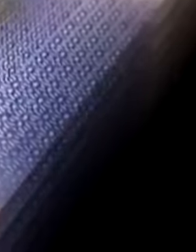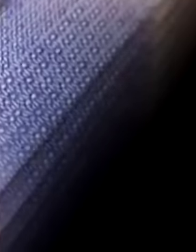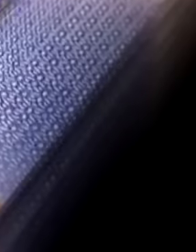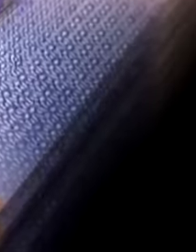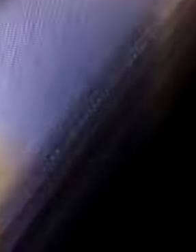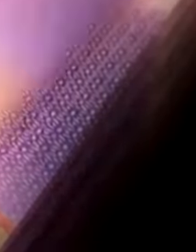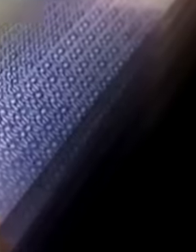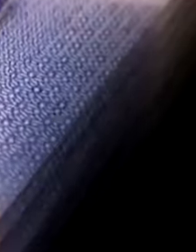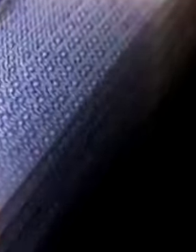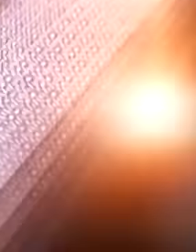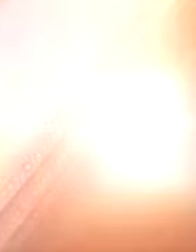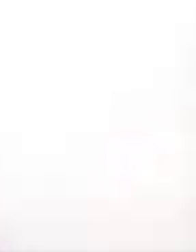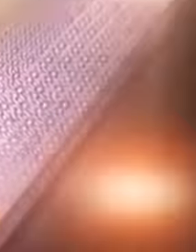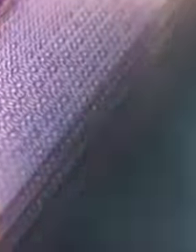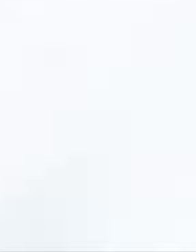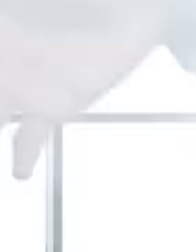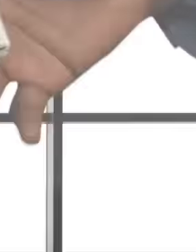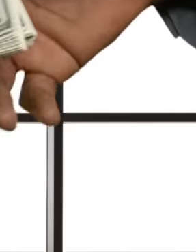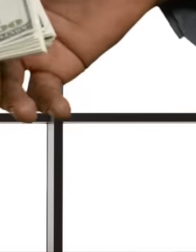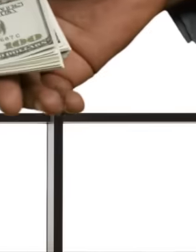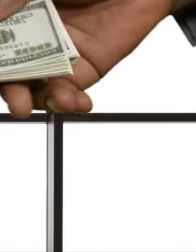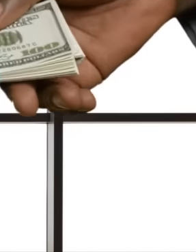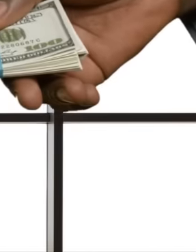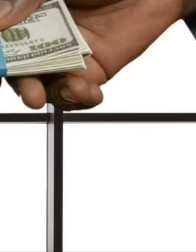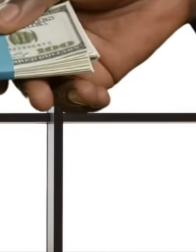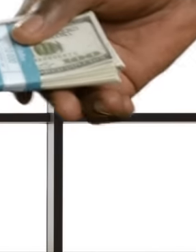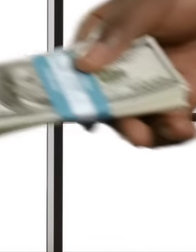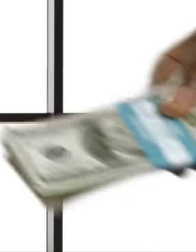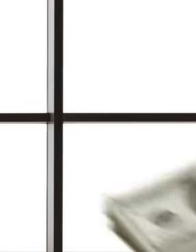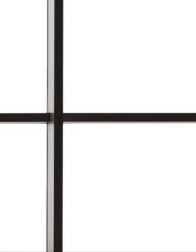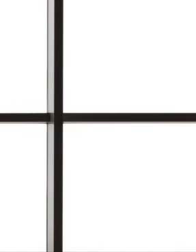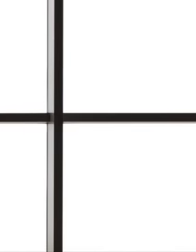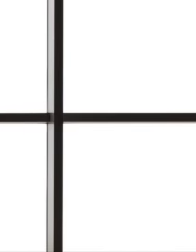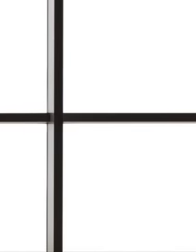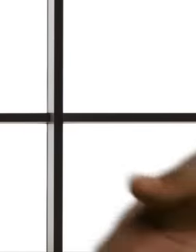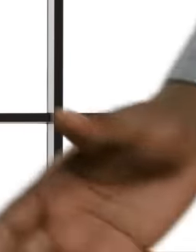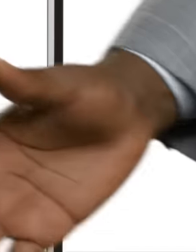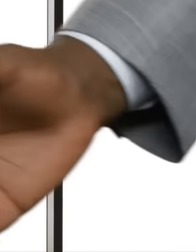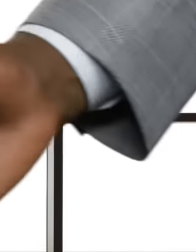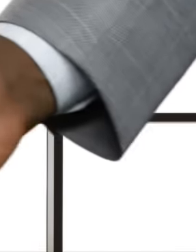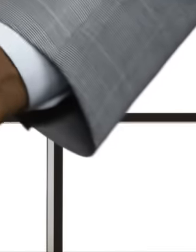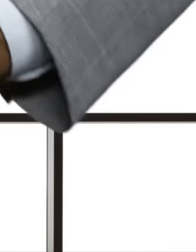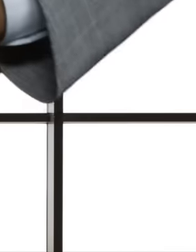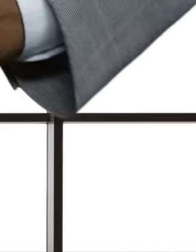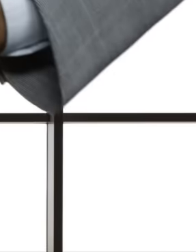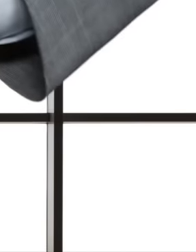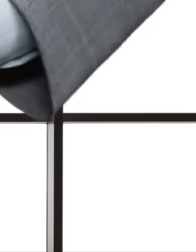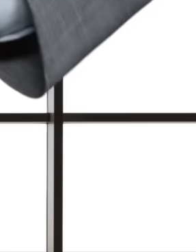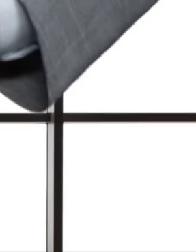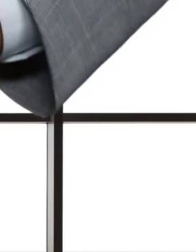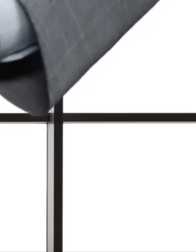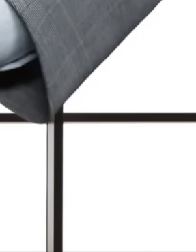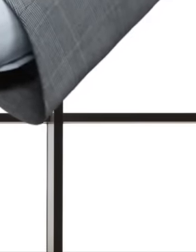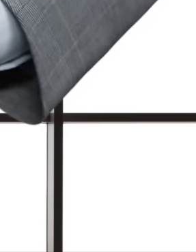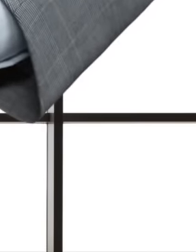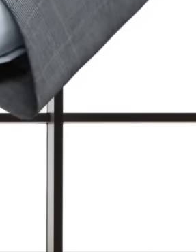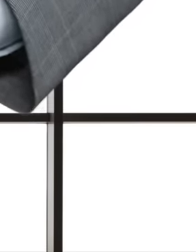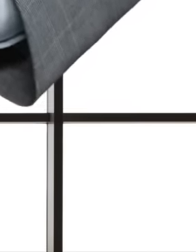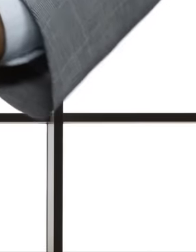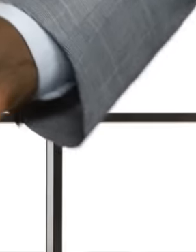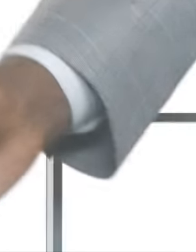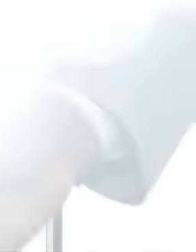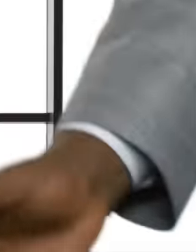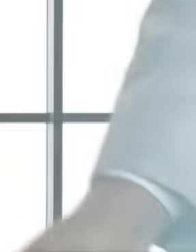aside the Mexican justice system that is currently rotten in Mexico and it is worth emphasizing that what